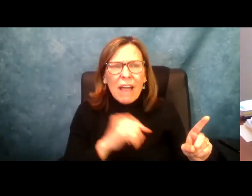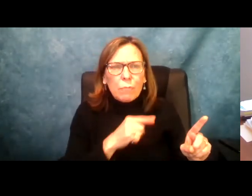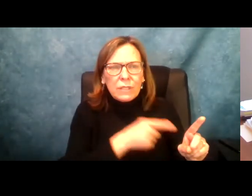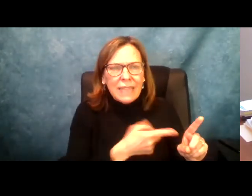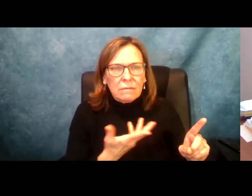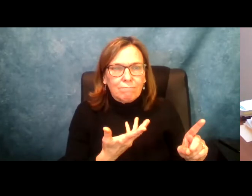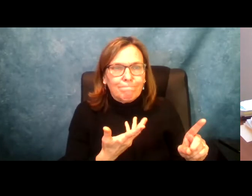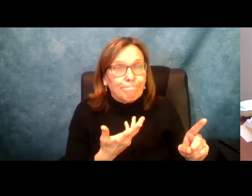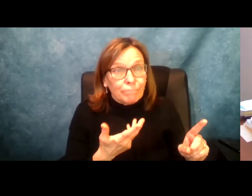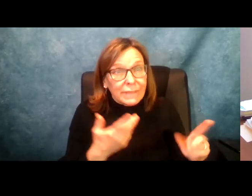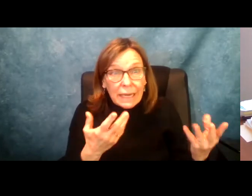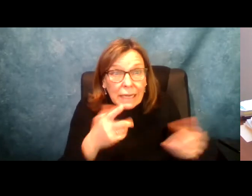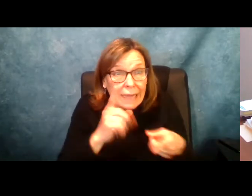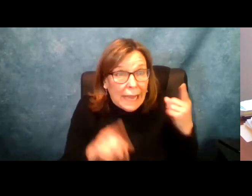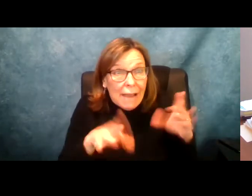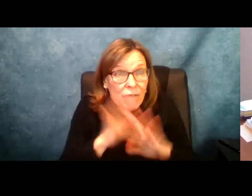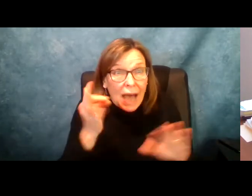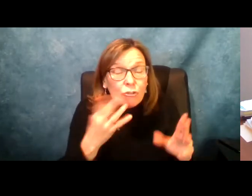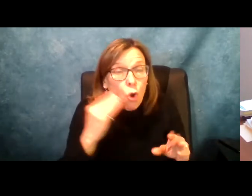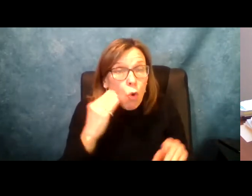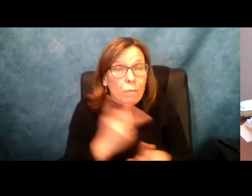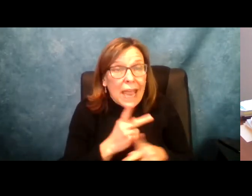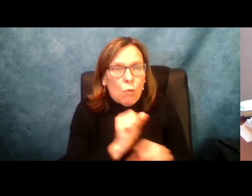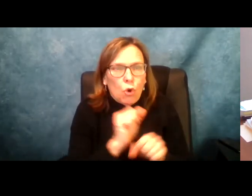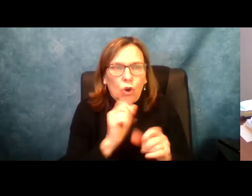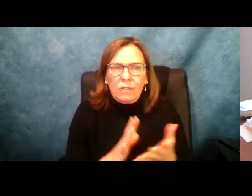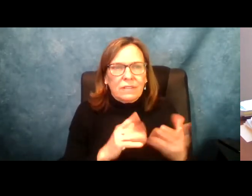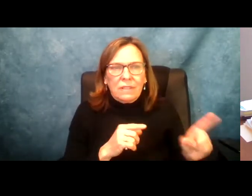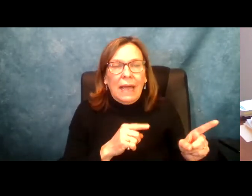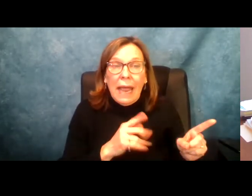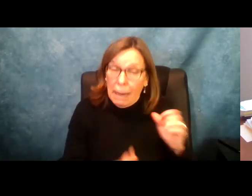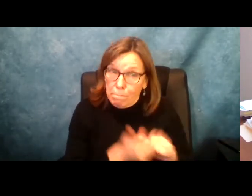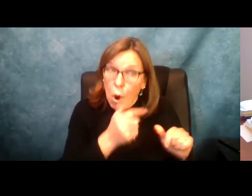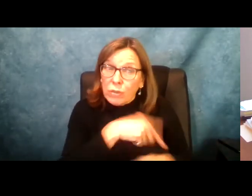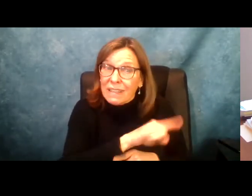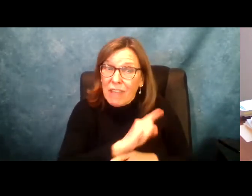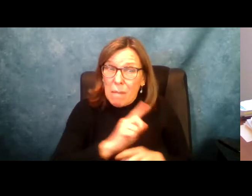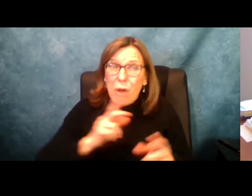, including Medicaid and on the other end patients only 25 % have reported they couldn't find home care workers. And